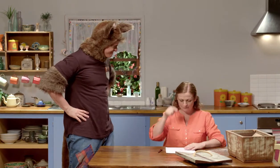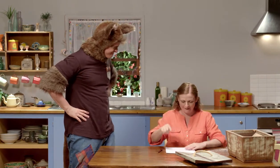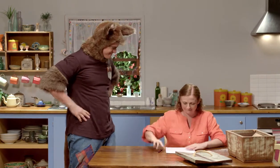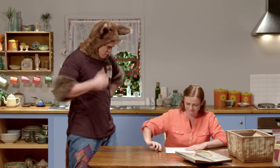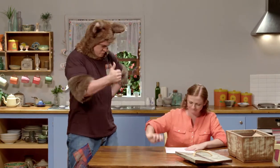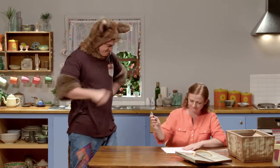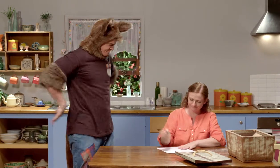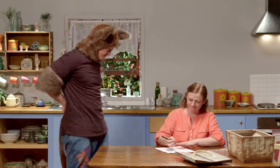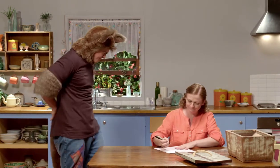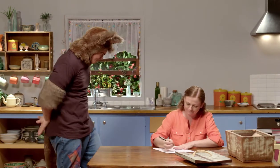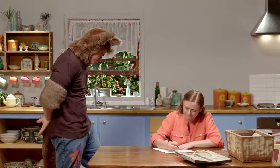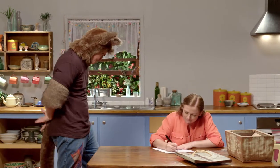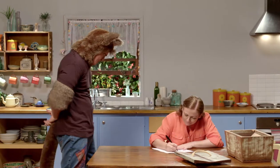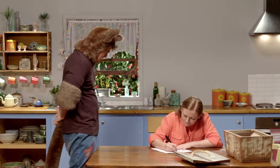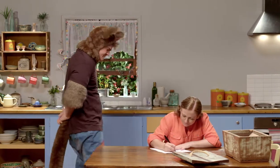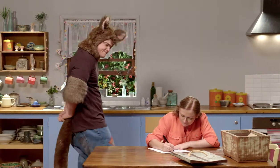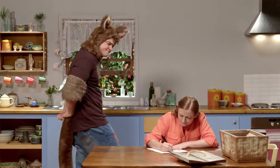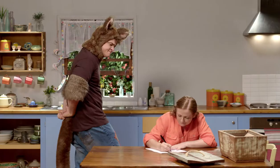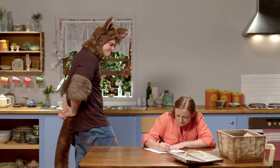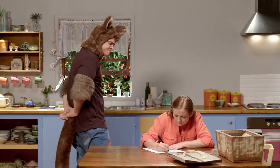She would love to know that.